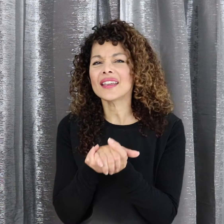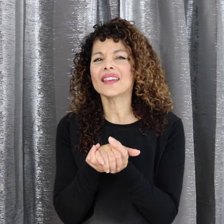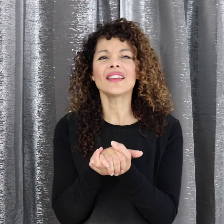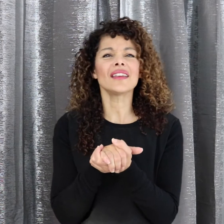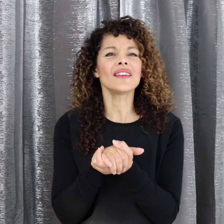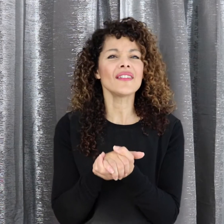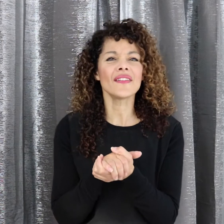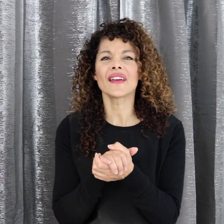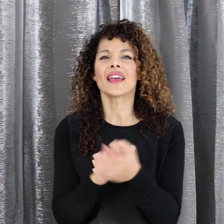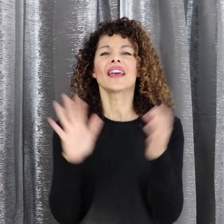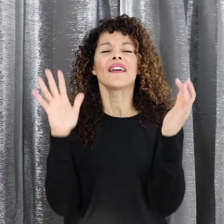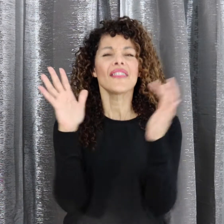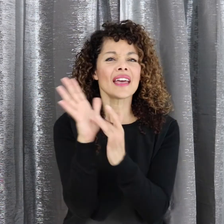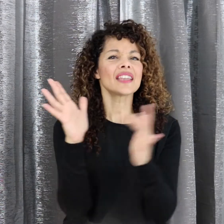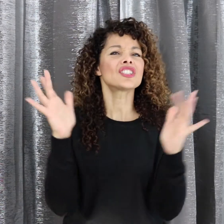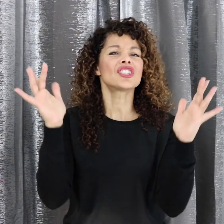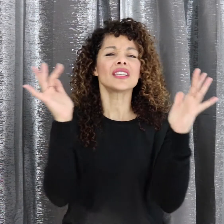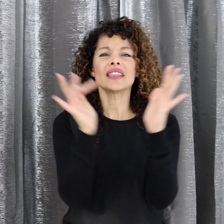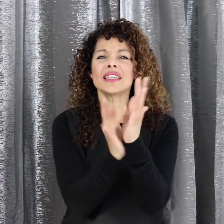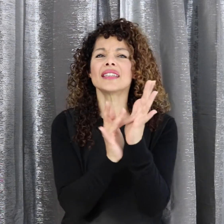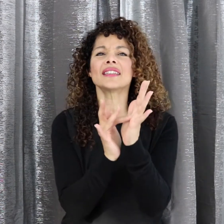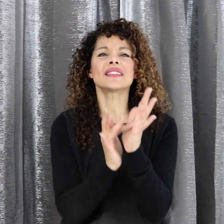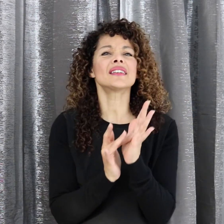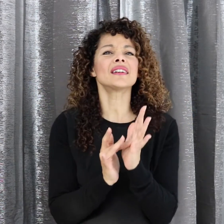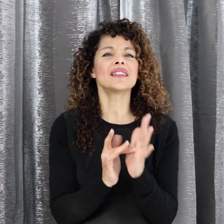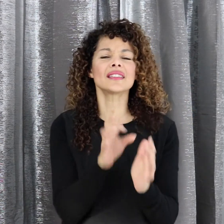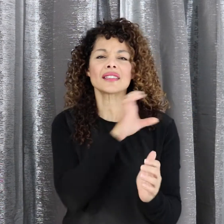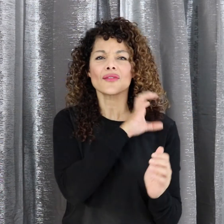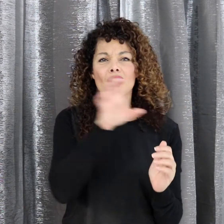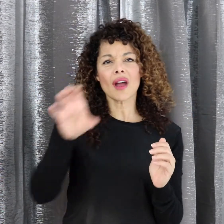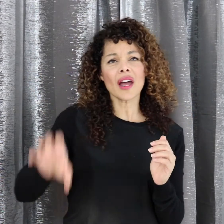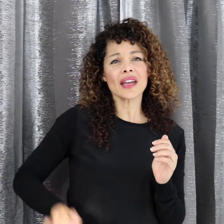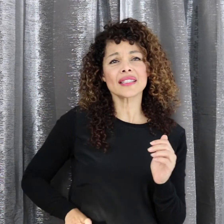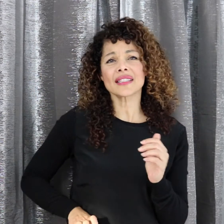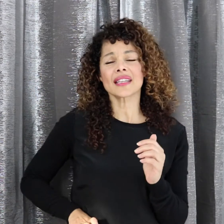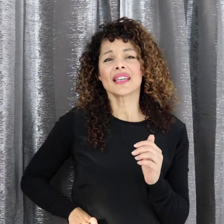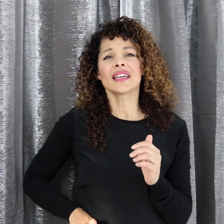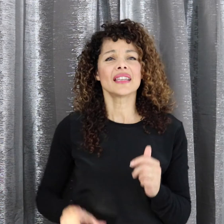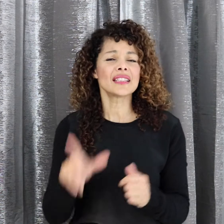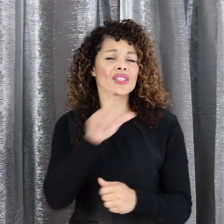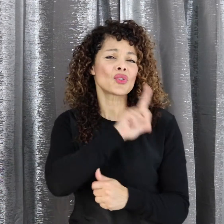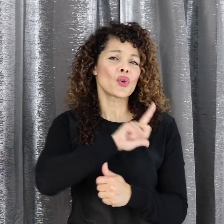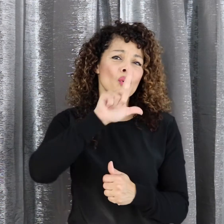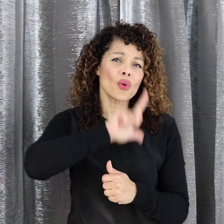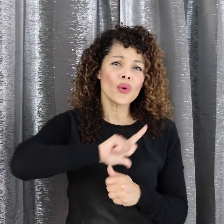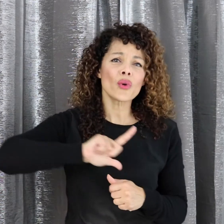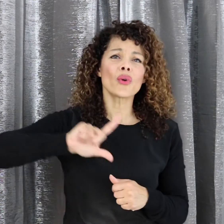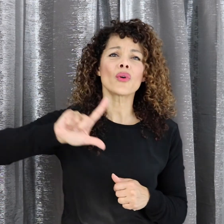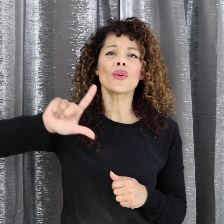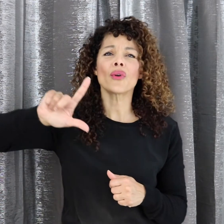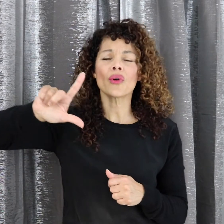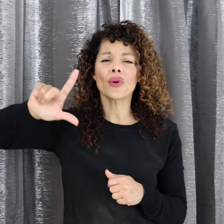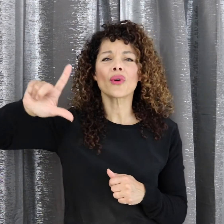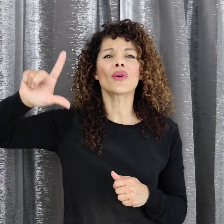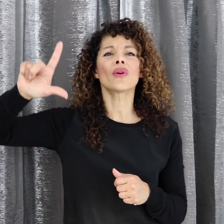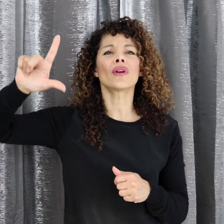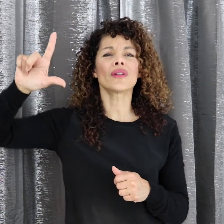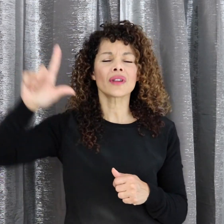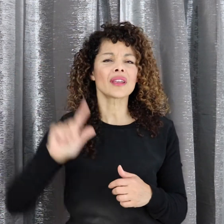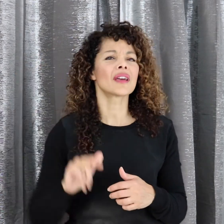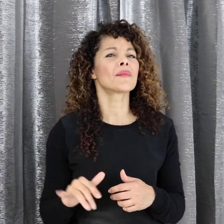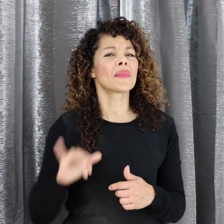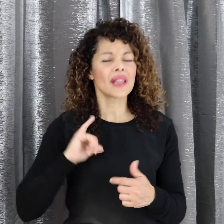I believe that Jesus Christ is Lord